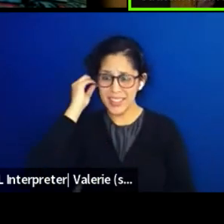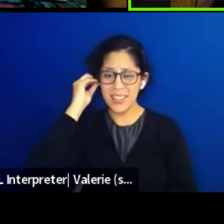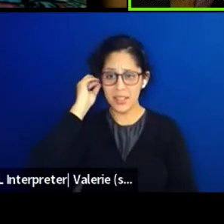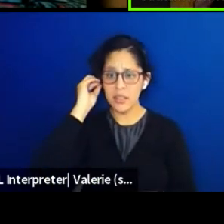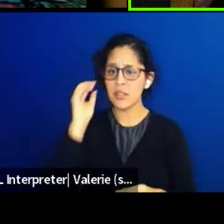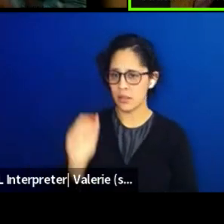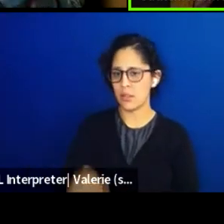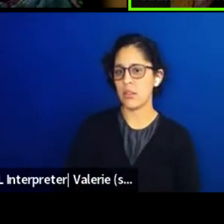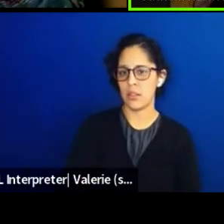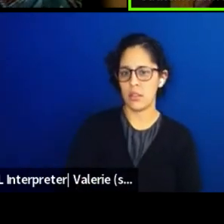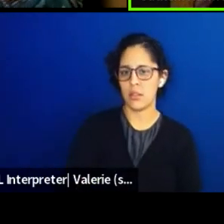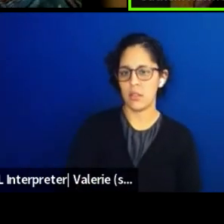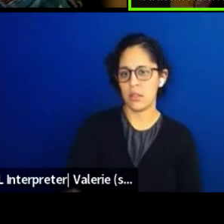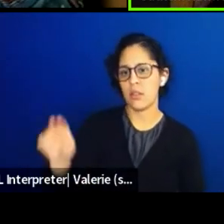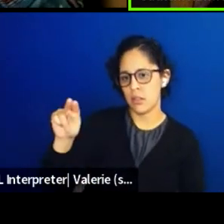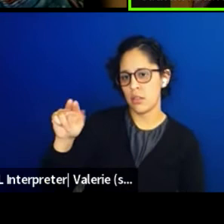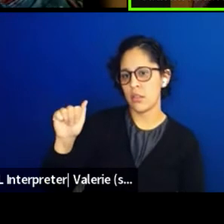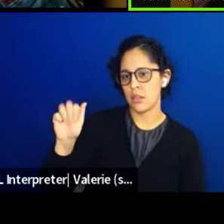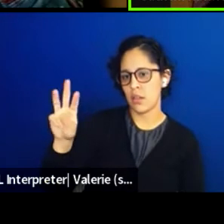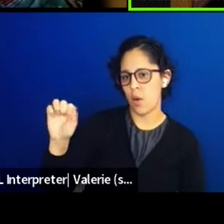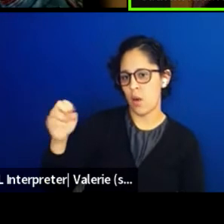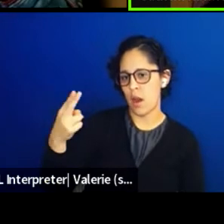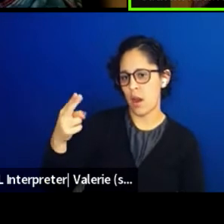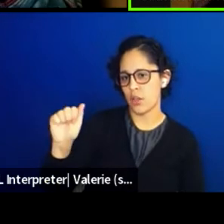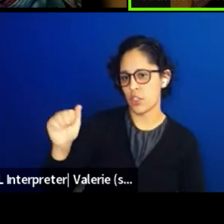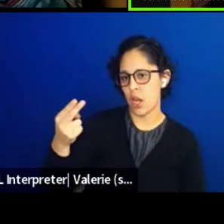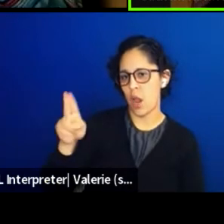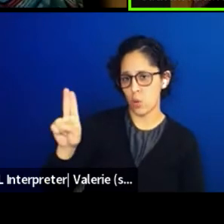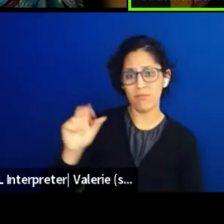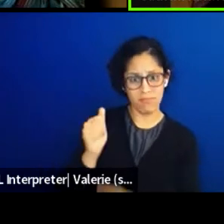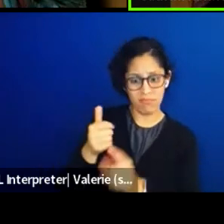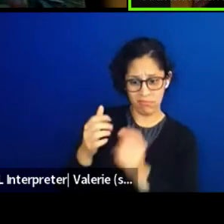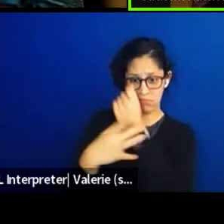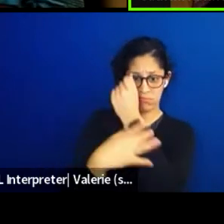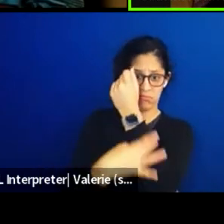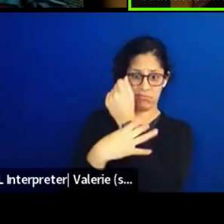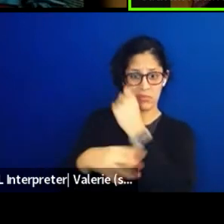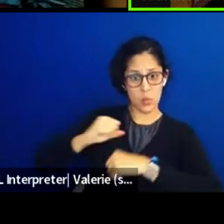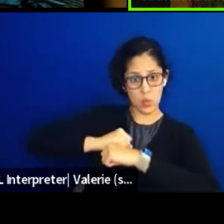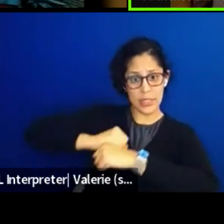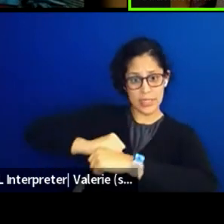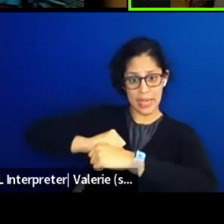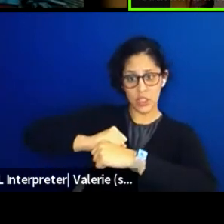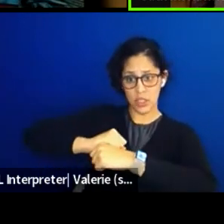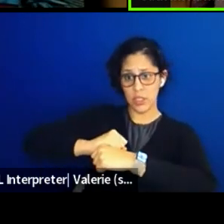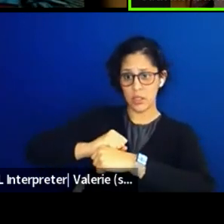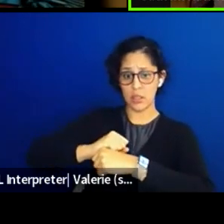Oh, it's your protection, when we have disease in our land we say you need to use this first